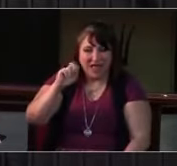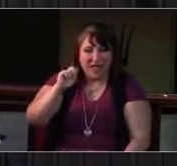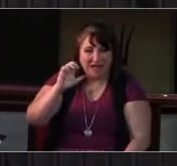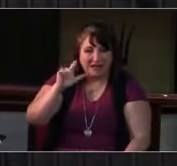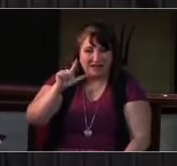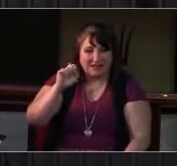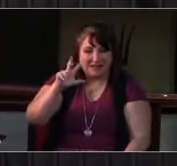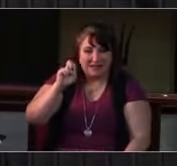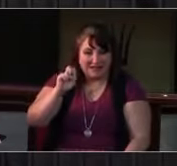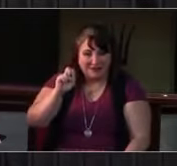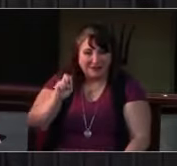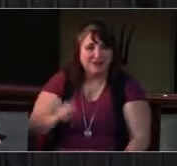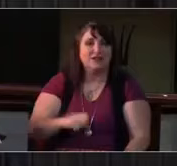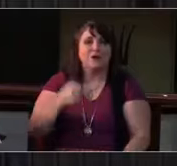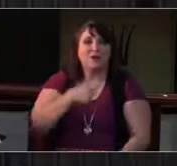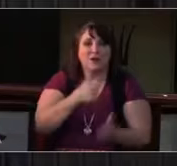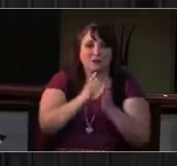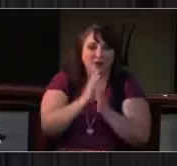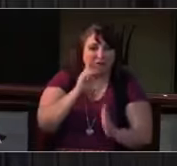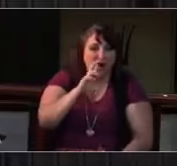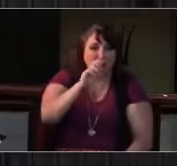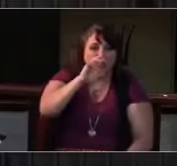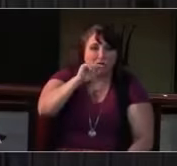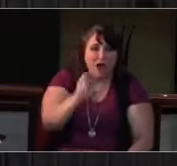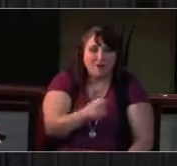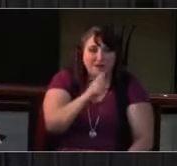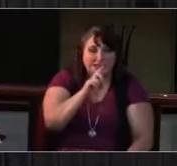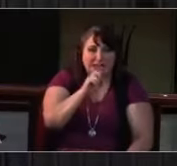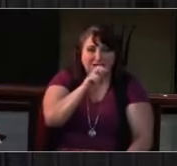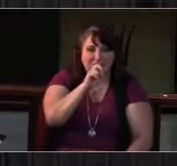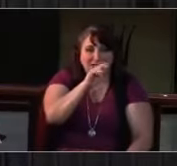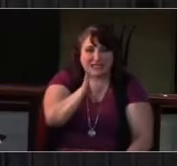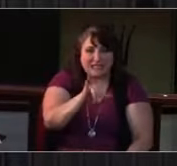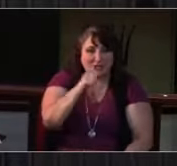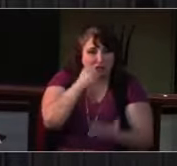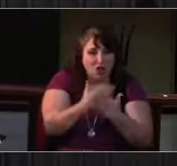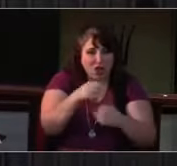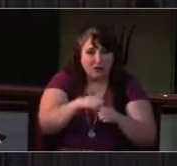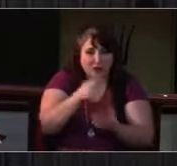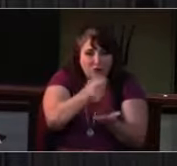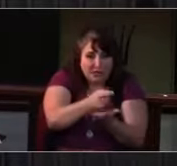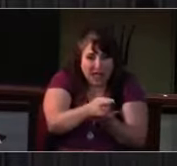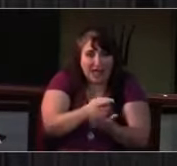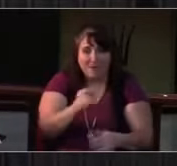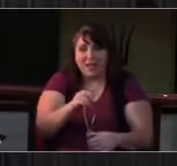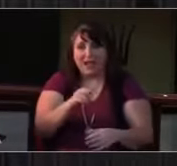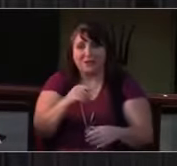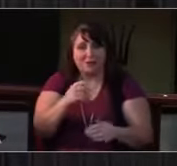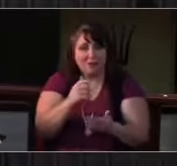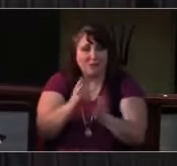Mother's Day is a day of blessing for some and struggle for others. And oh God, we note that